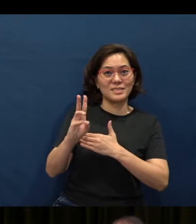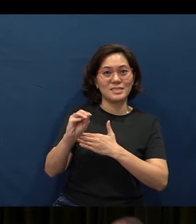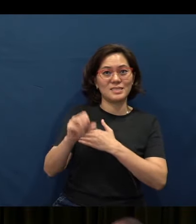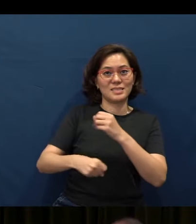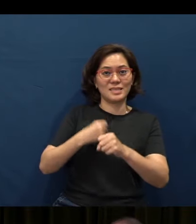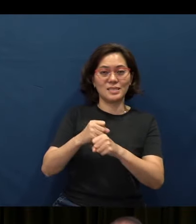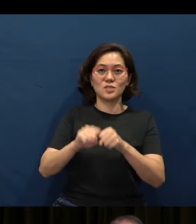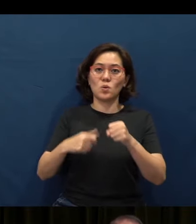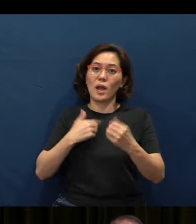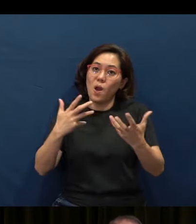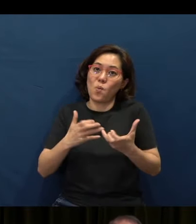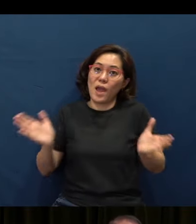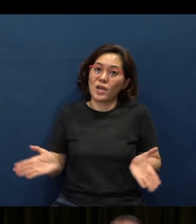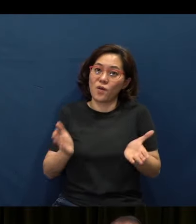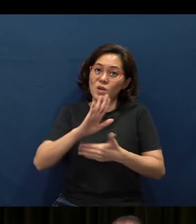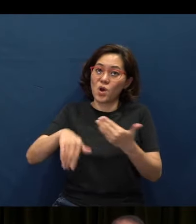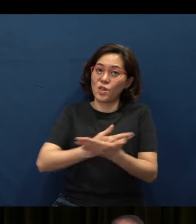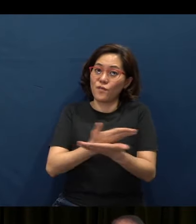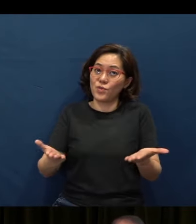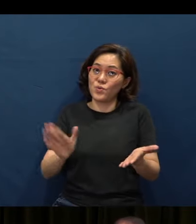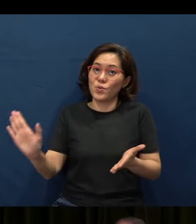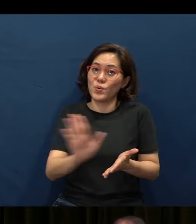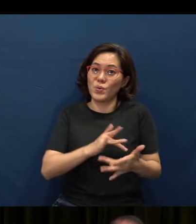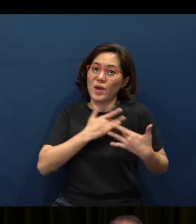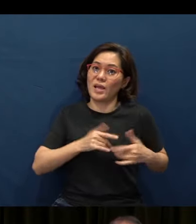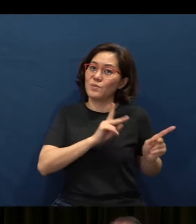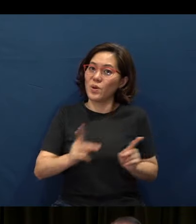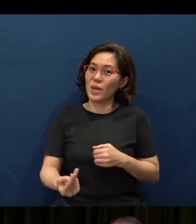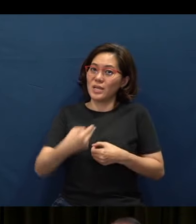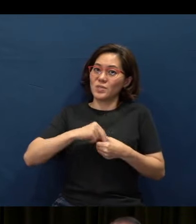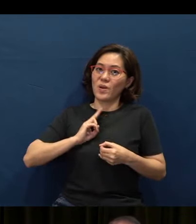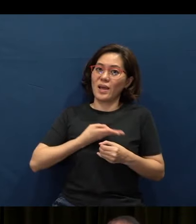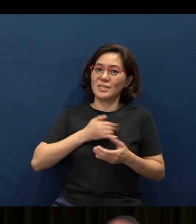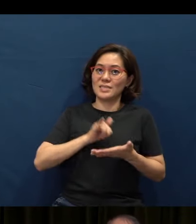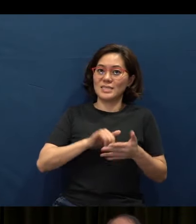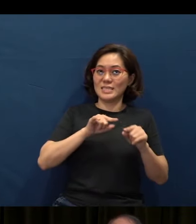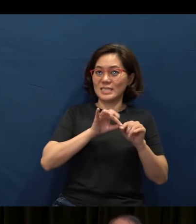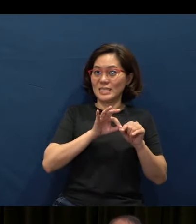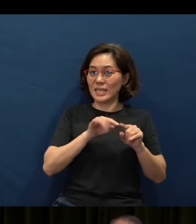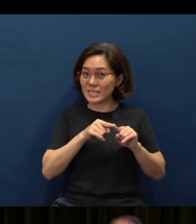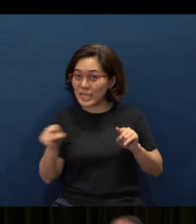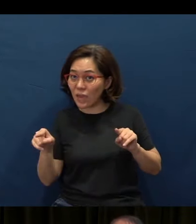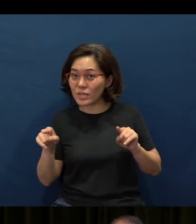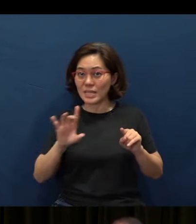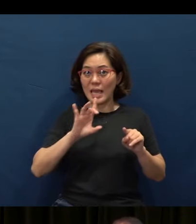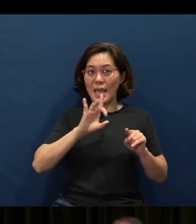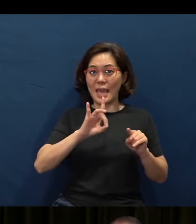So I just want to encourage all of you to prepare your hearts to join us in this series of eight Sundays of celebration.